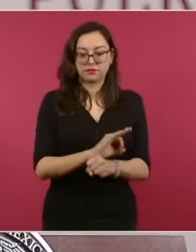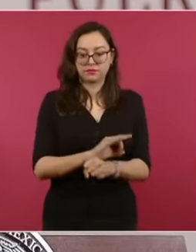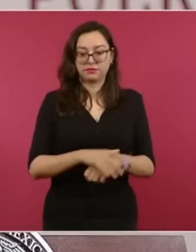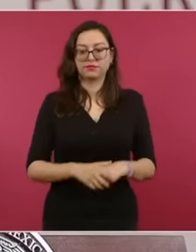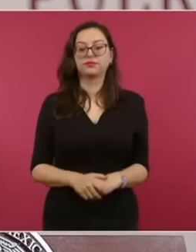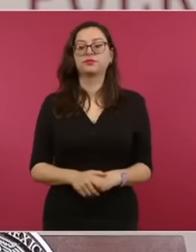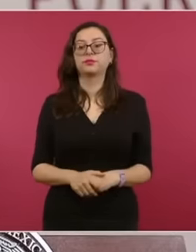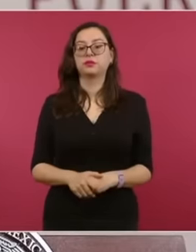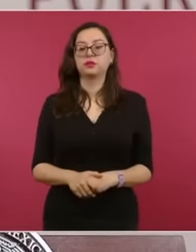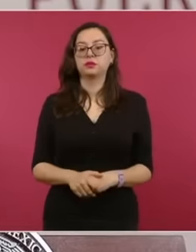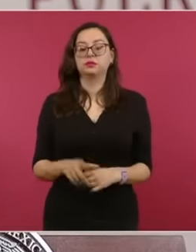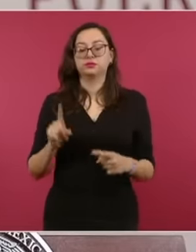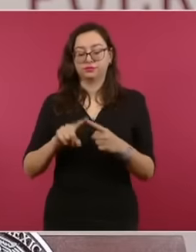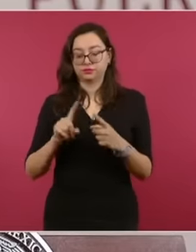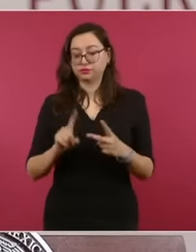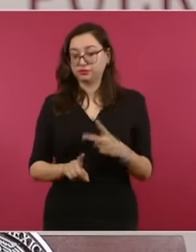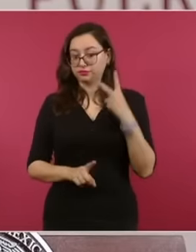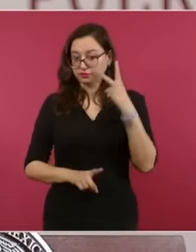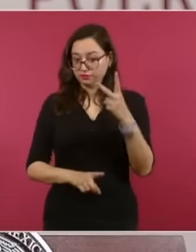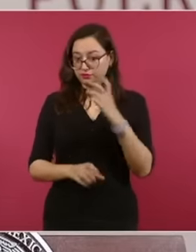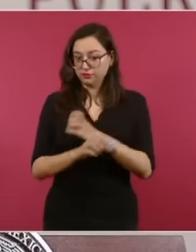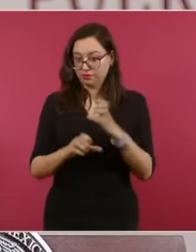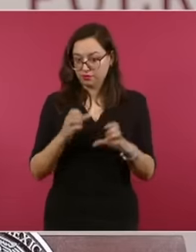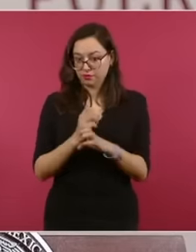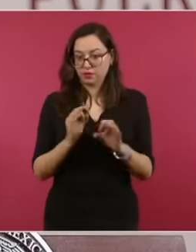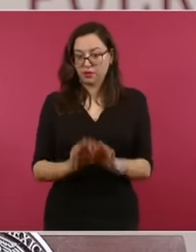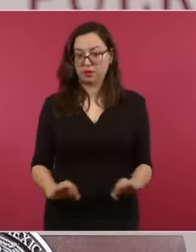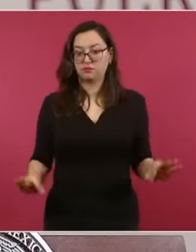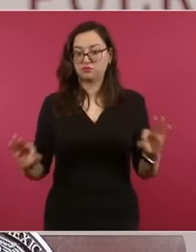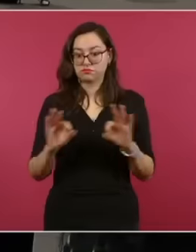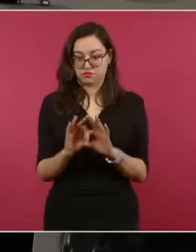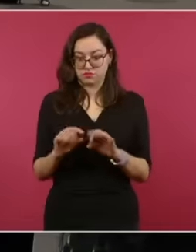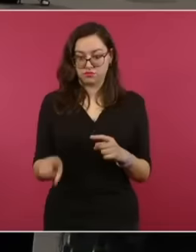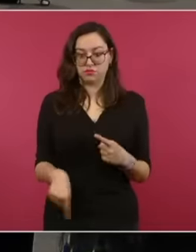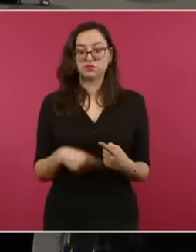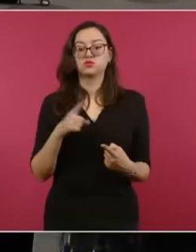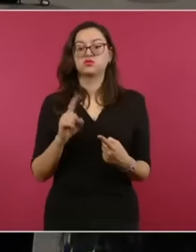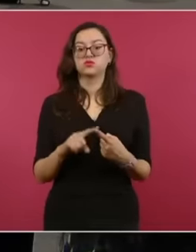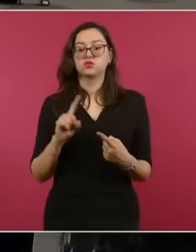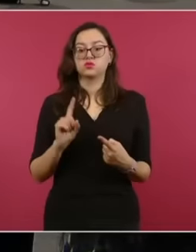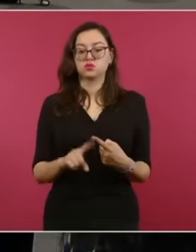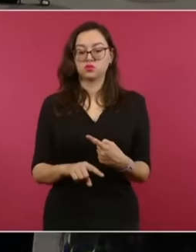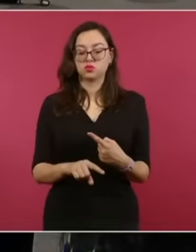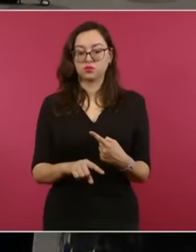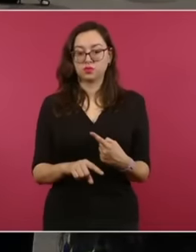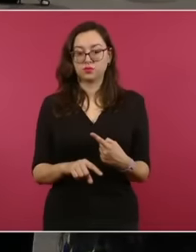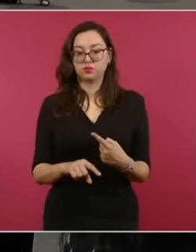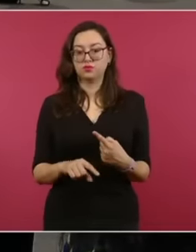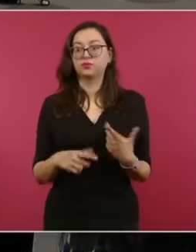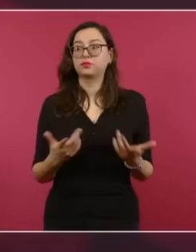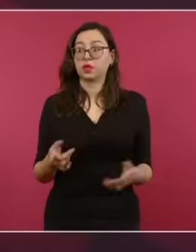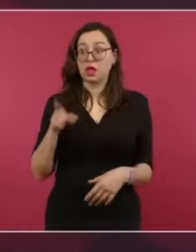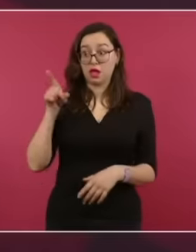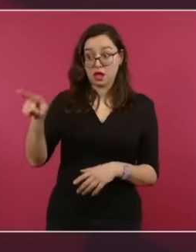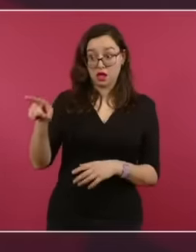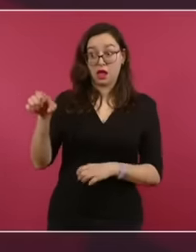provisional measures, Mr. President, so that Ecuador can guarantee the security of our premises with the